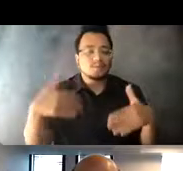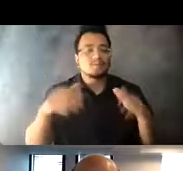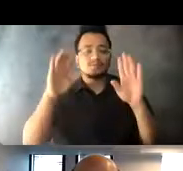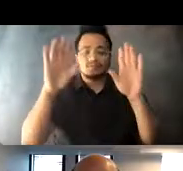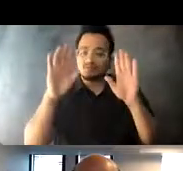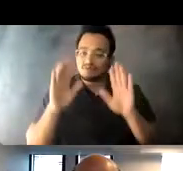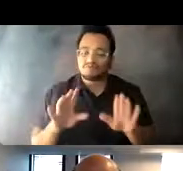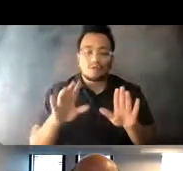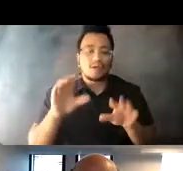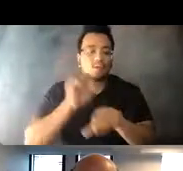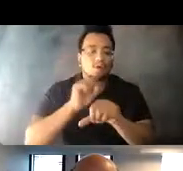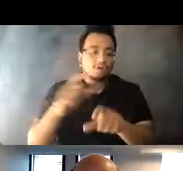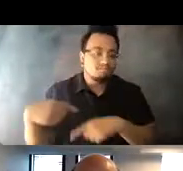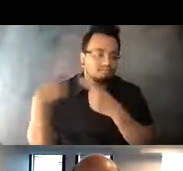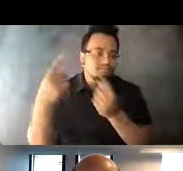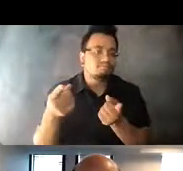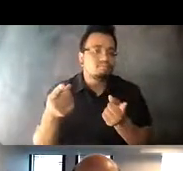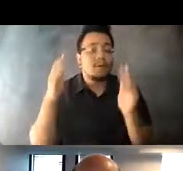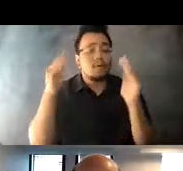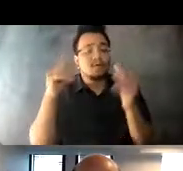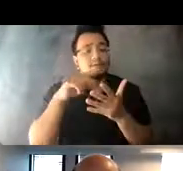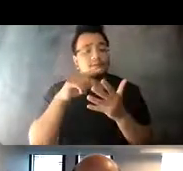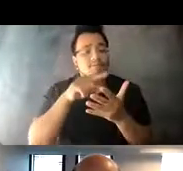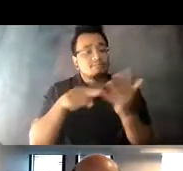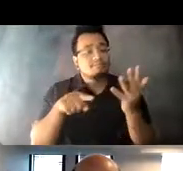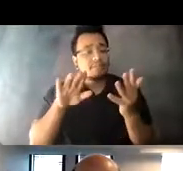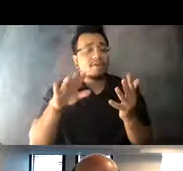few months. 14:34:11 Hopefully, we'll be able to learn from what has created their success.